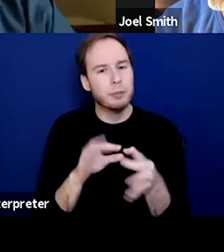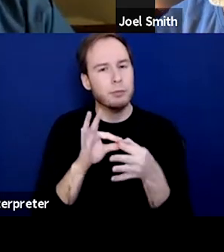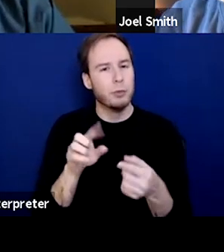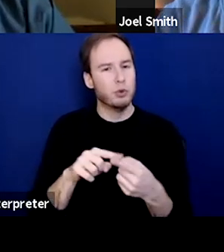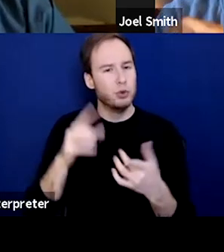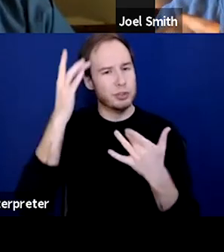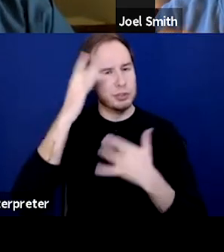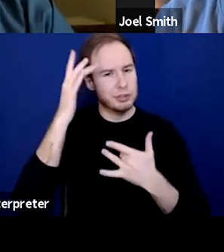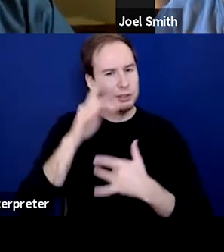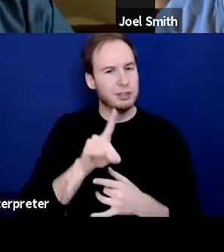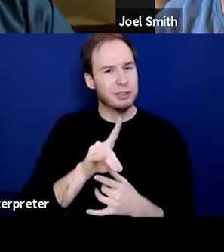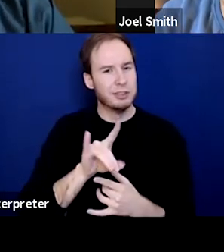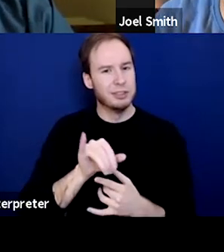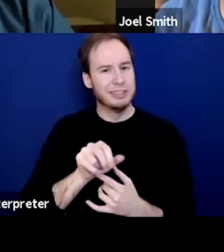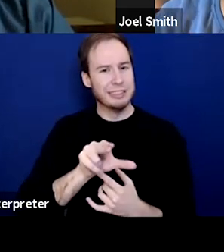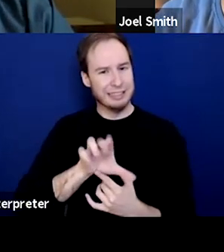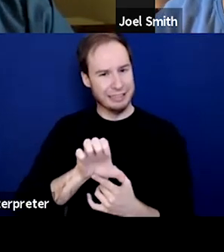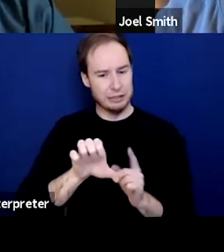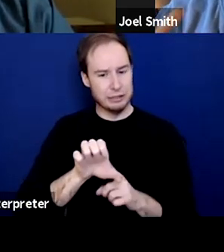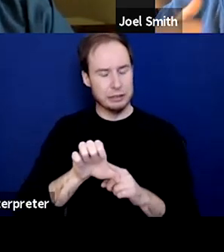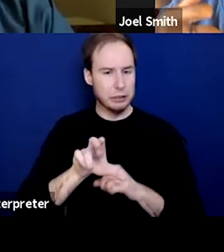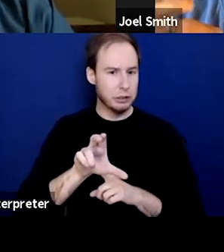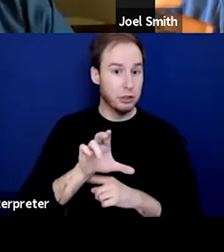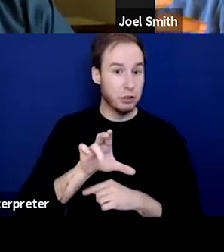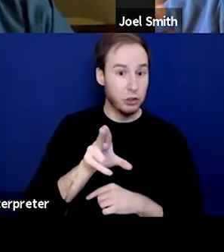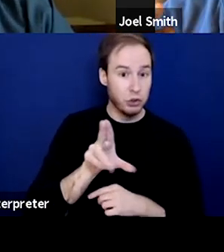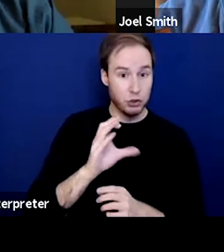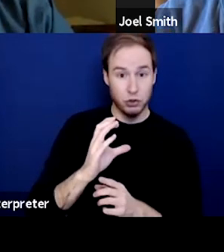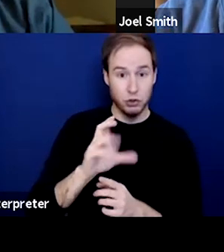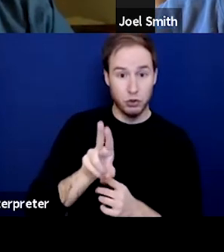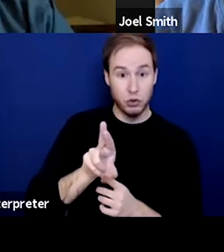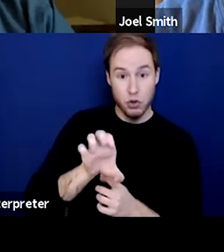And you weren't cured. What you would get would be remission.